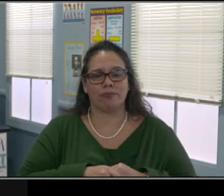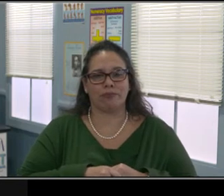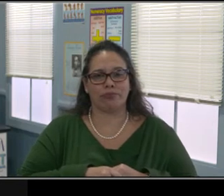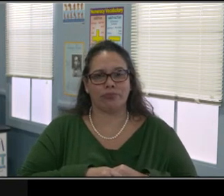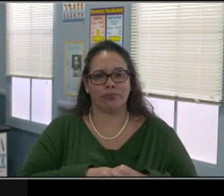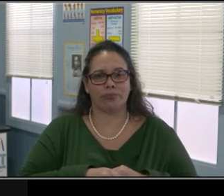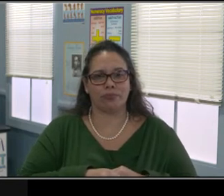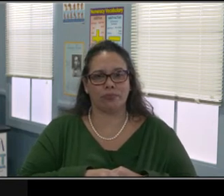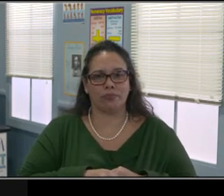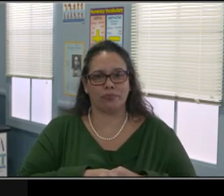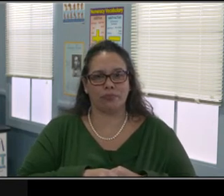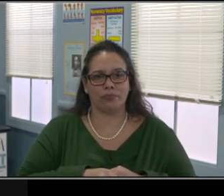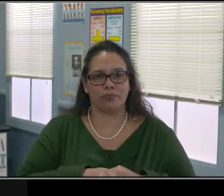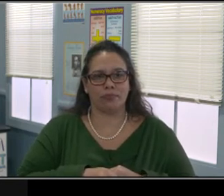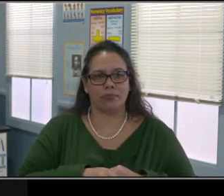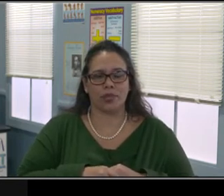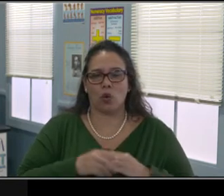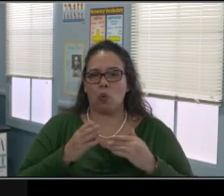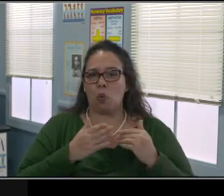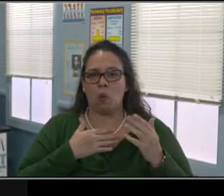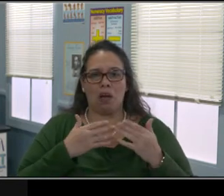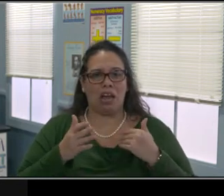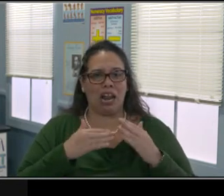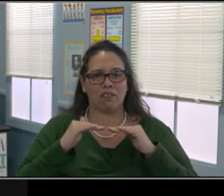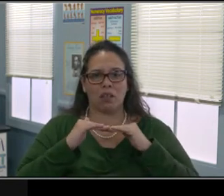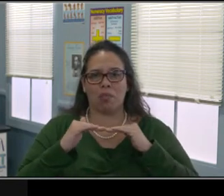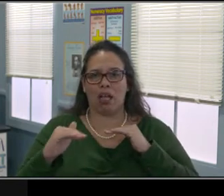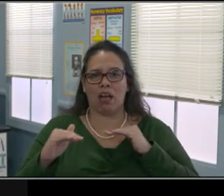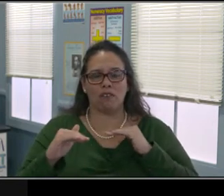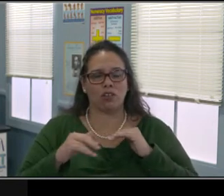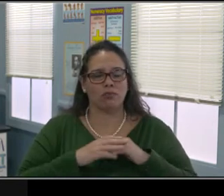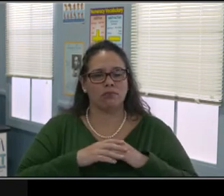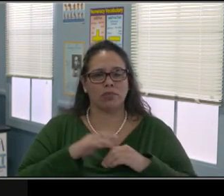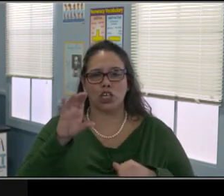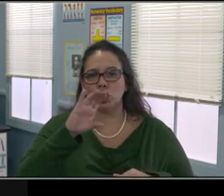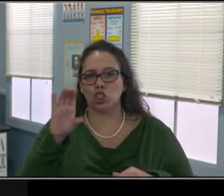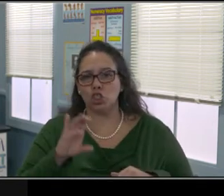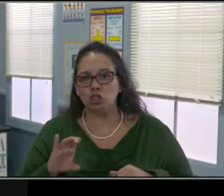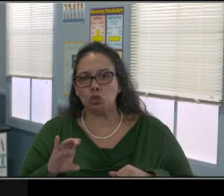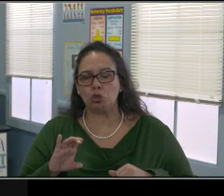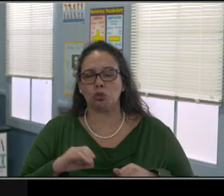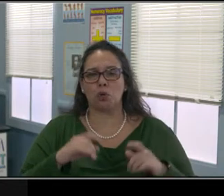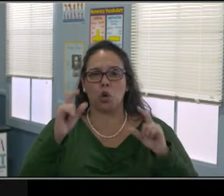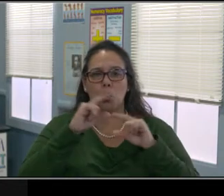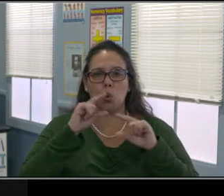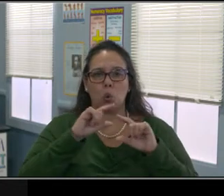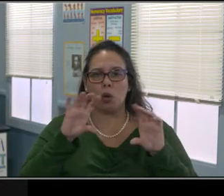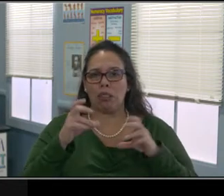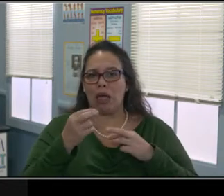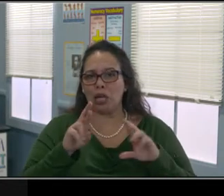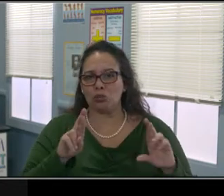And again, it can be very difficult if a child is not motivated, right?